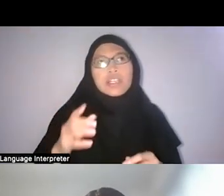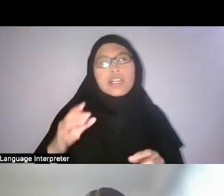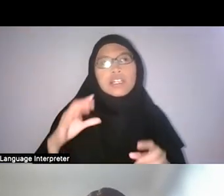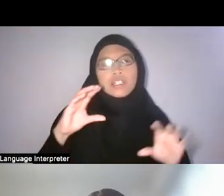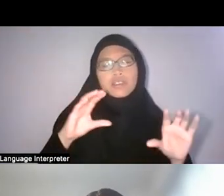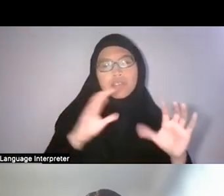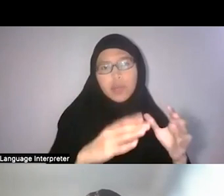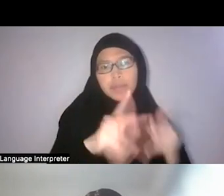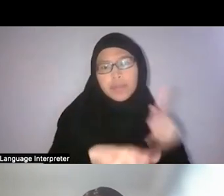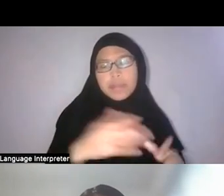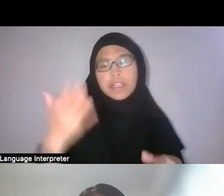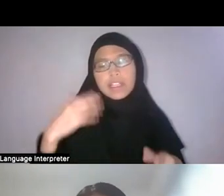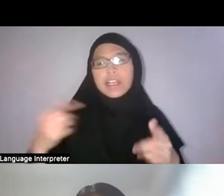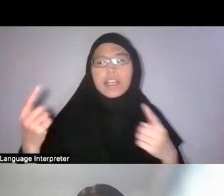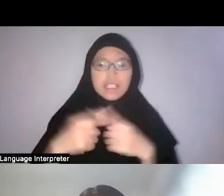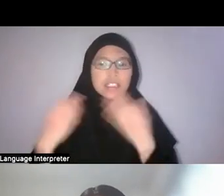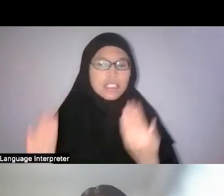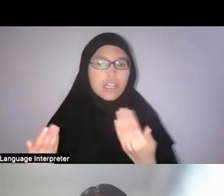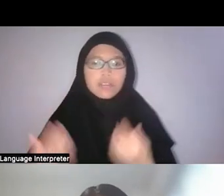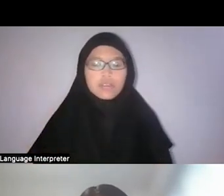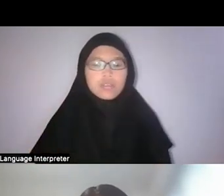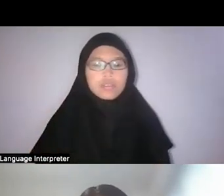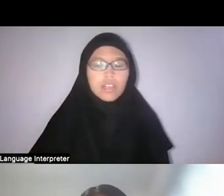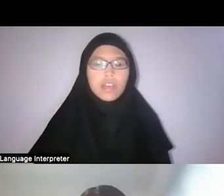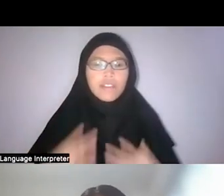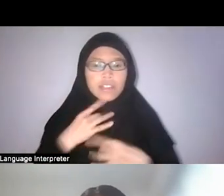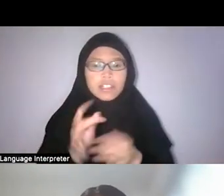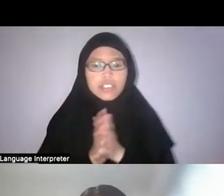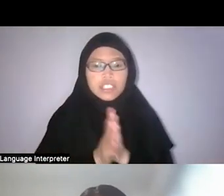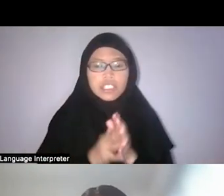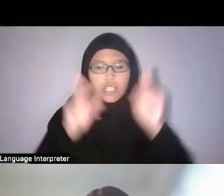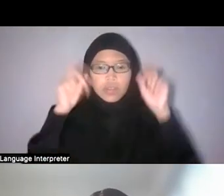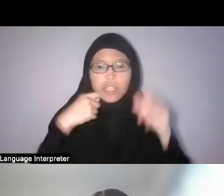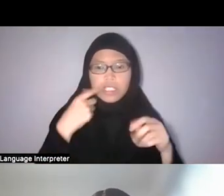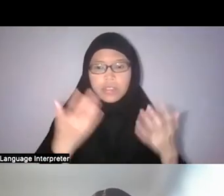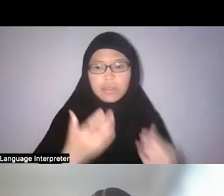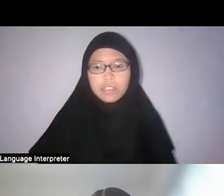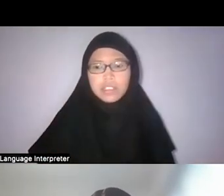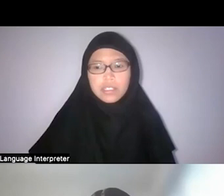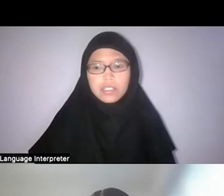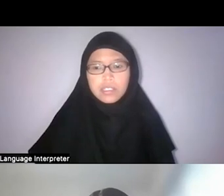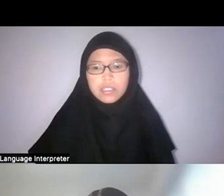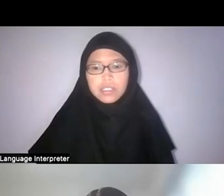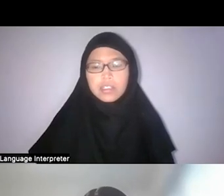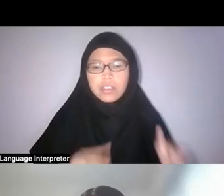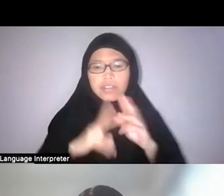There’s this very interesting quote from him that I would like to read. Faris: Please, yeah! Nadirah: Very poetic, yeah very poetic man.